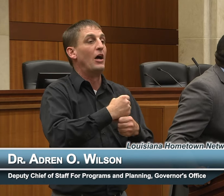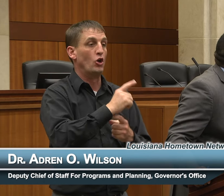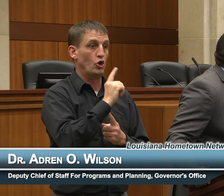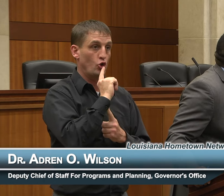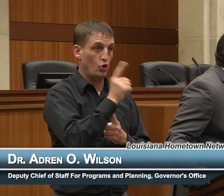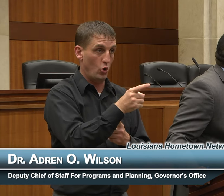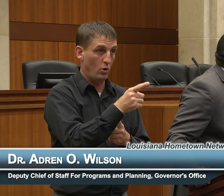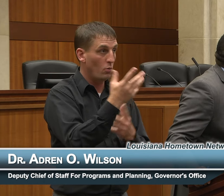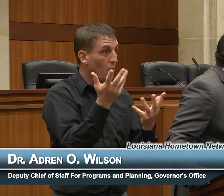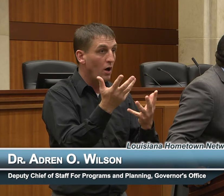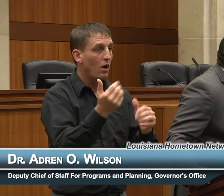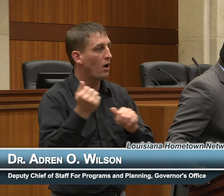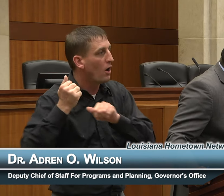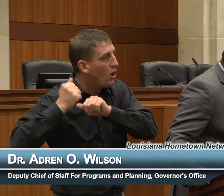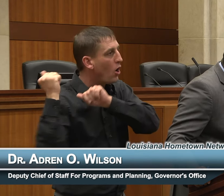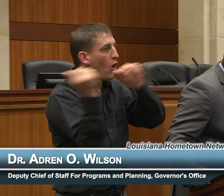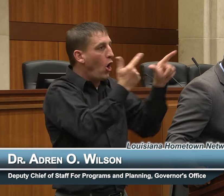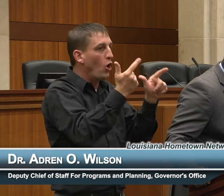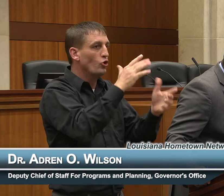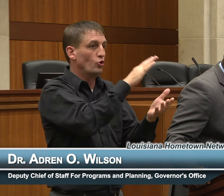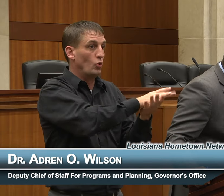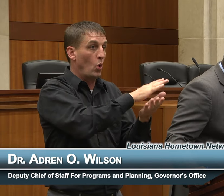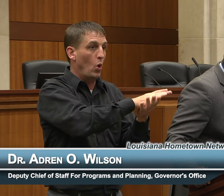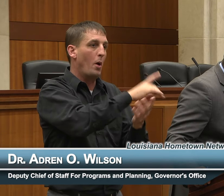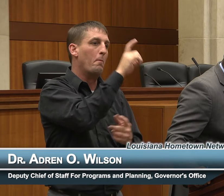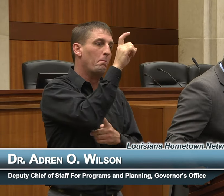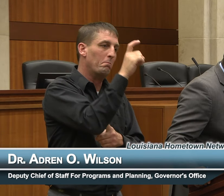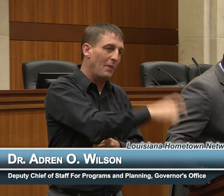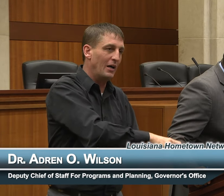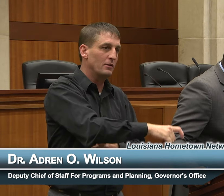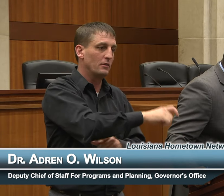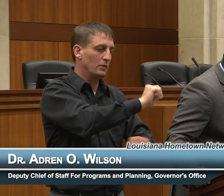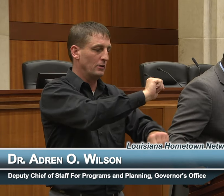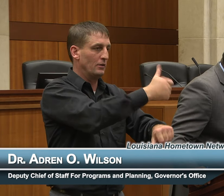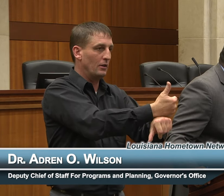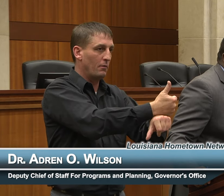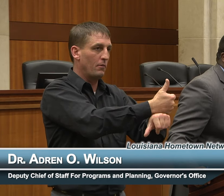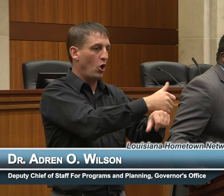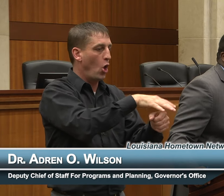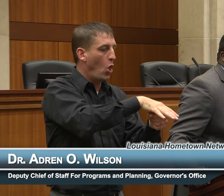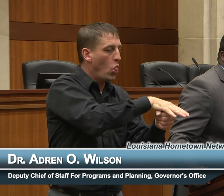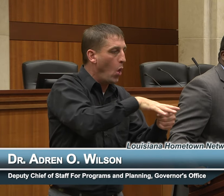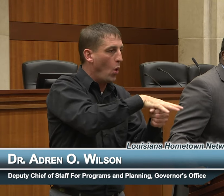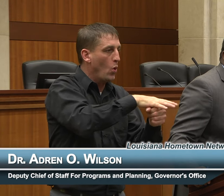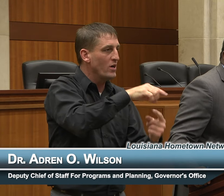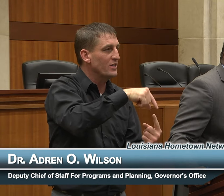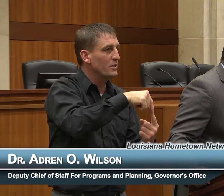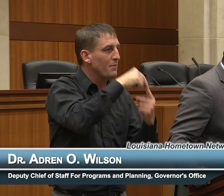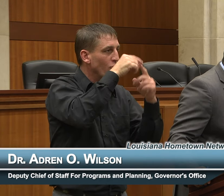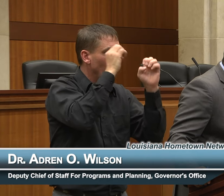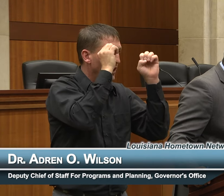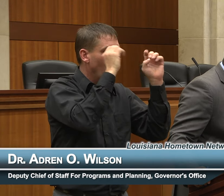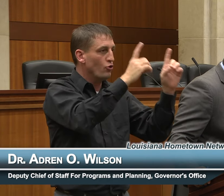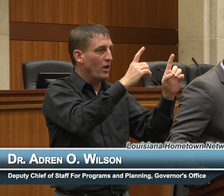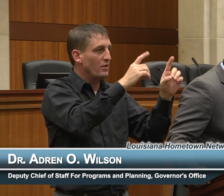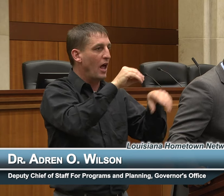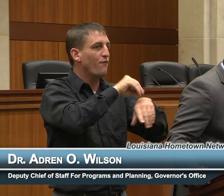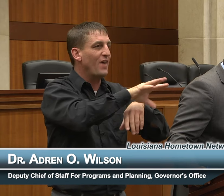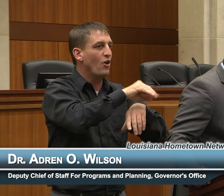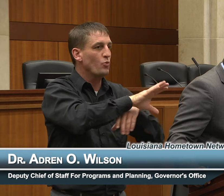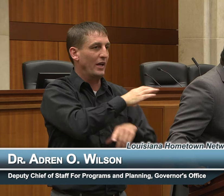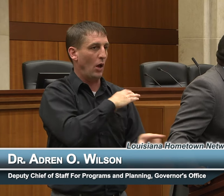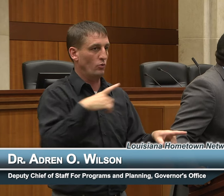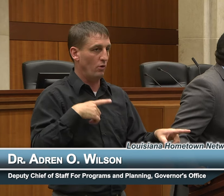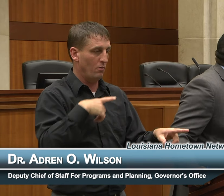systems must establish local special education advisory councils. The Advisory